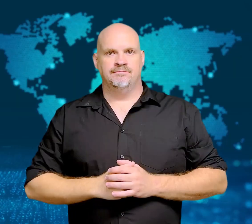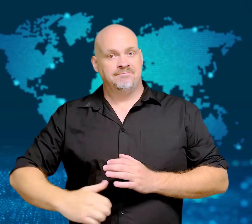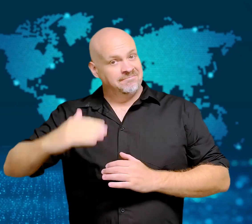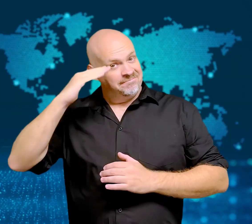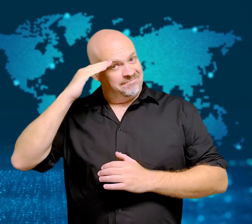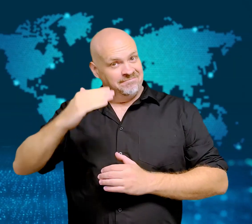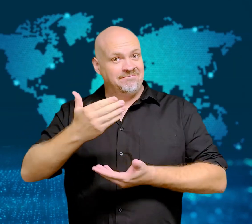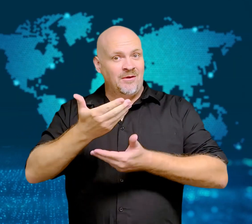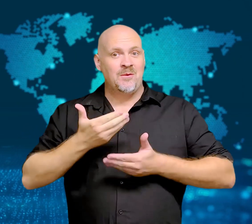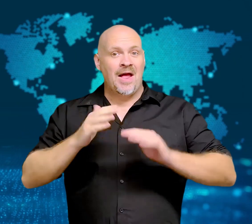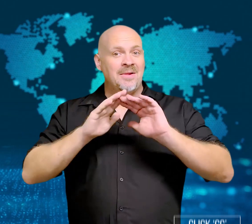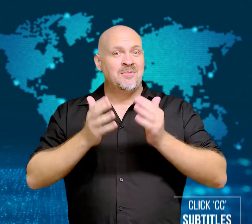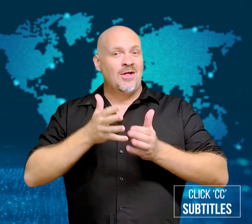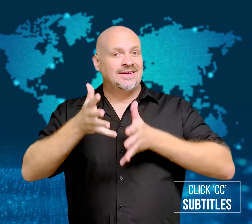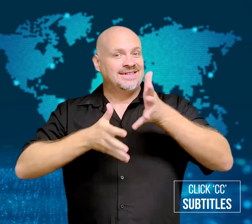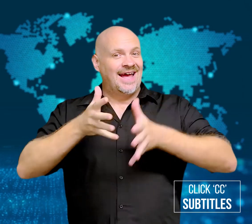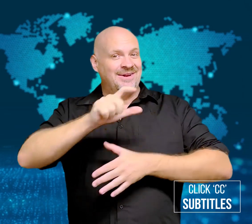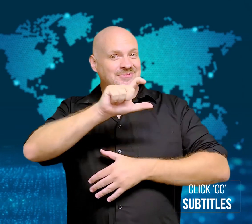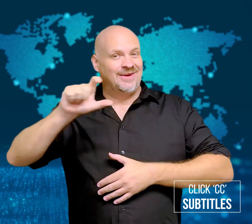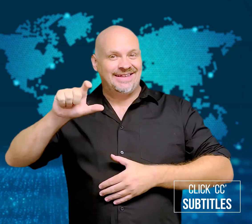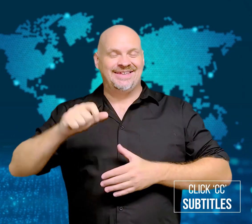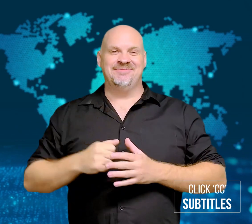Welcome to WorldSign Week!